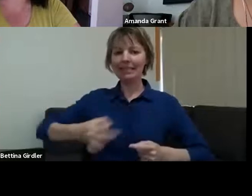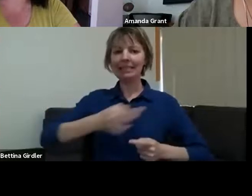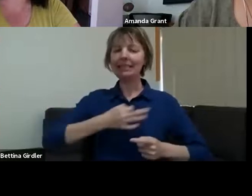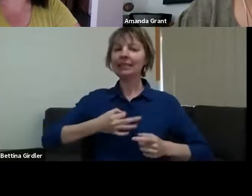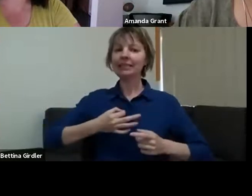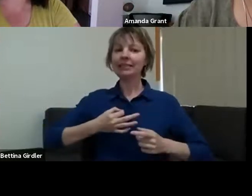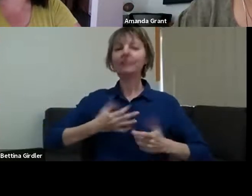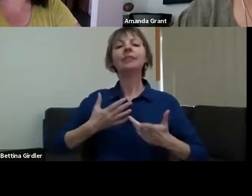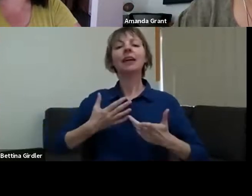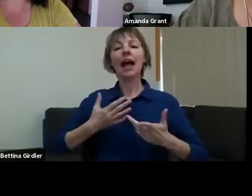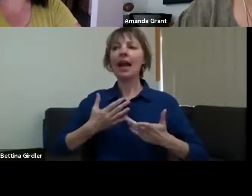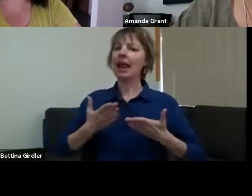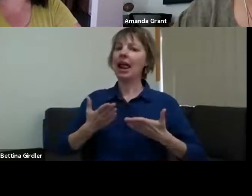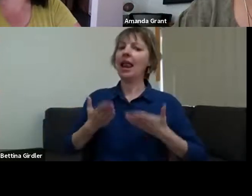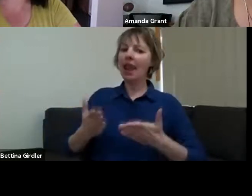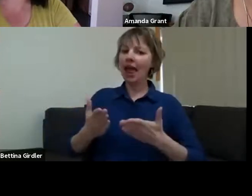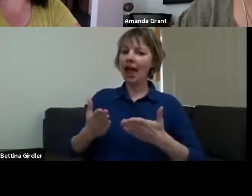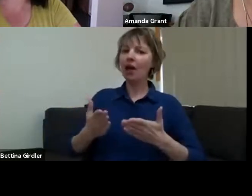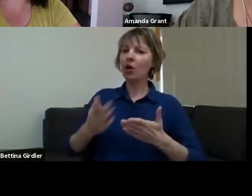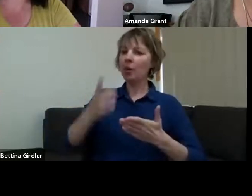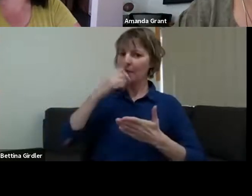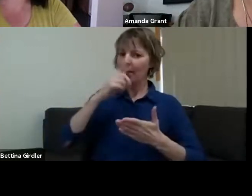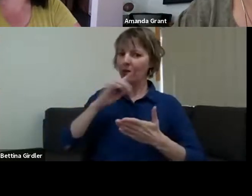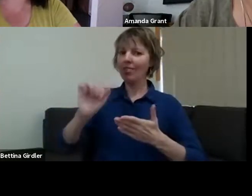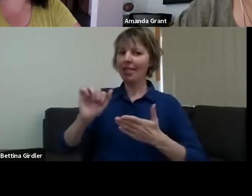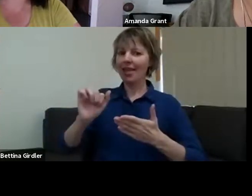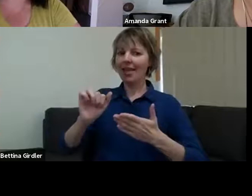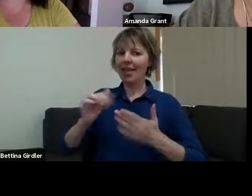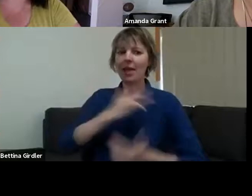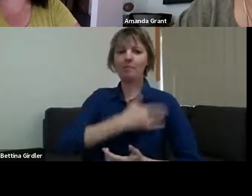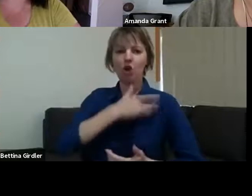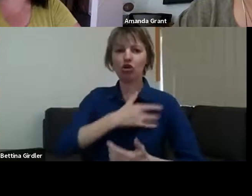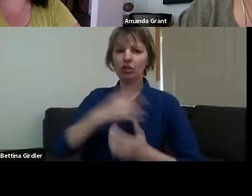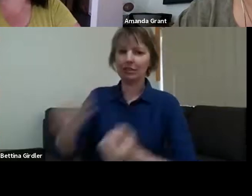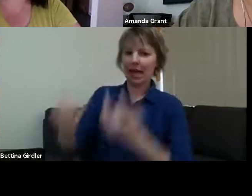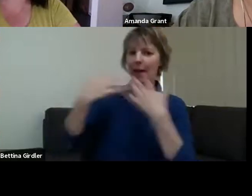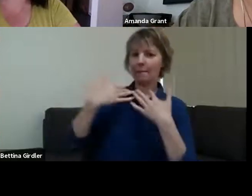personally, because it's not us that they're hurt by." I think that's a